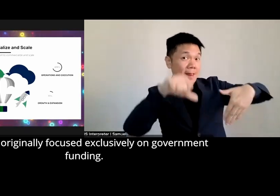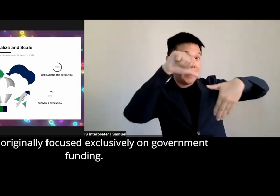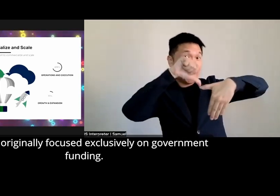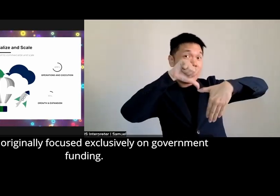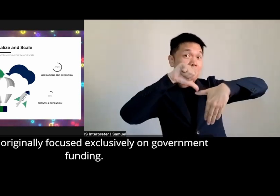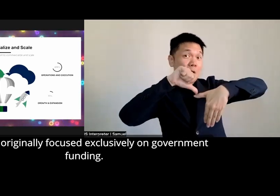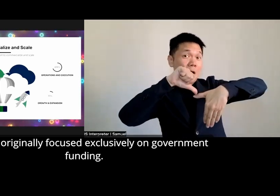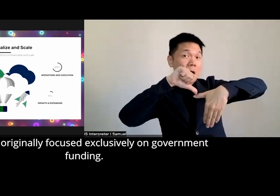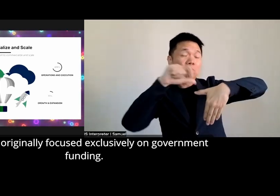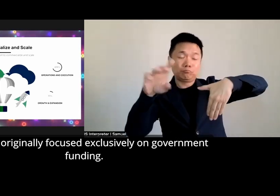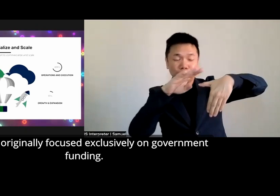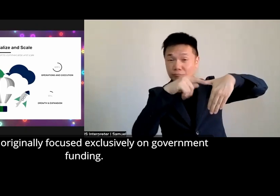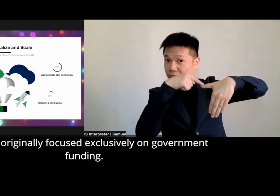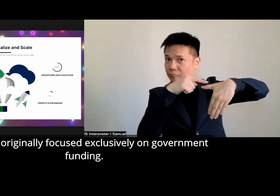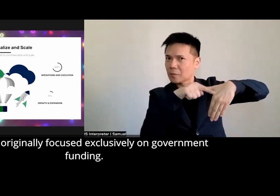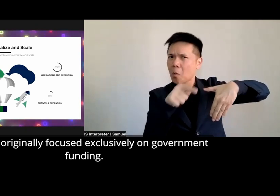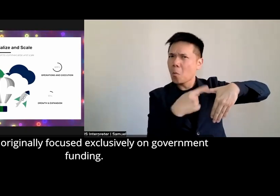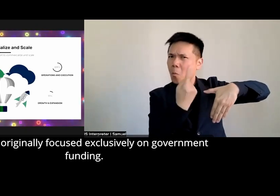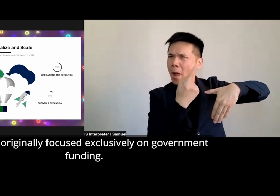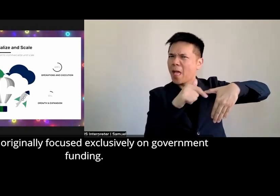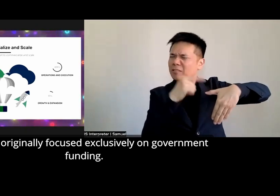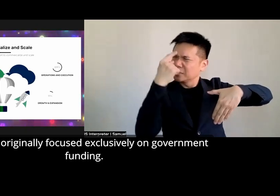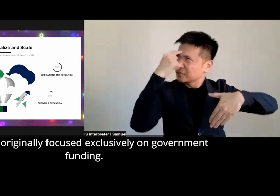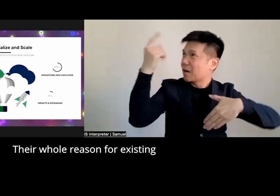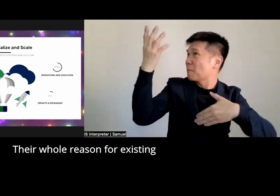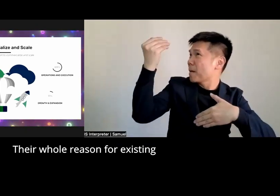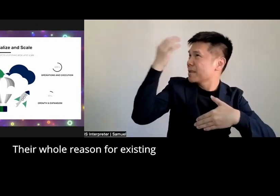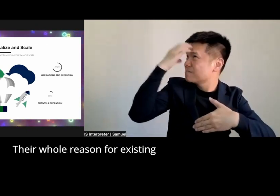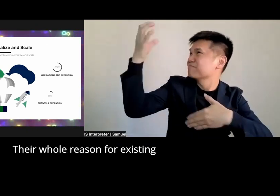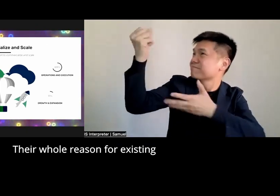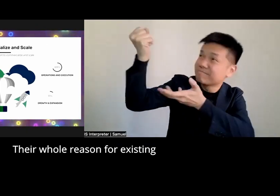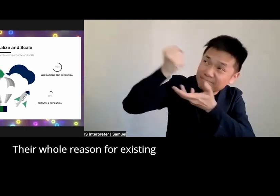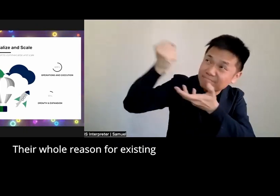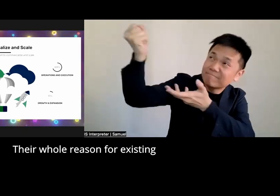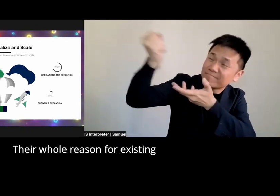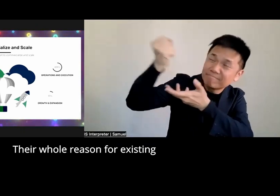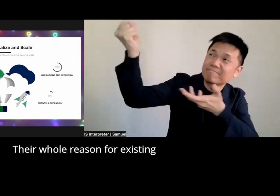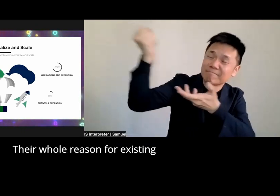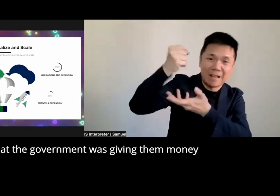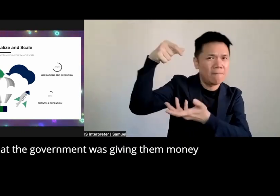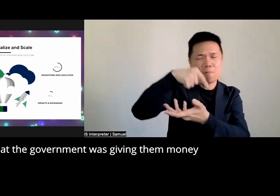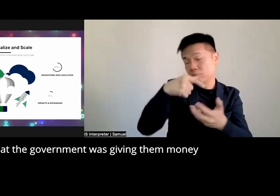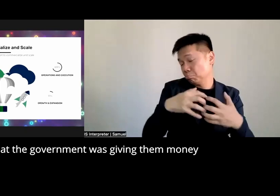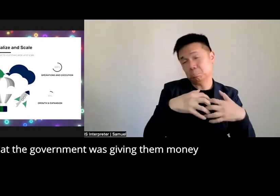focused exclusively on Government funding their whole reason for existing was that the government